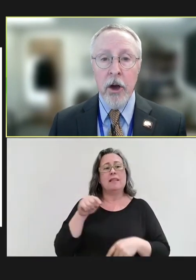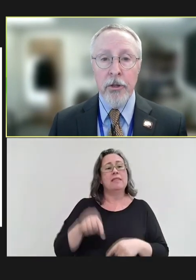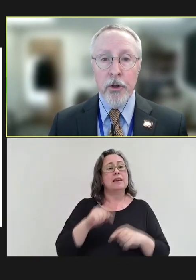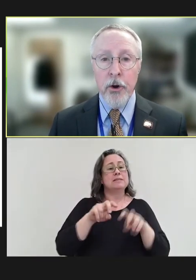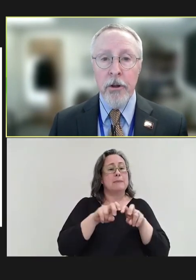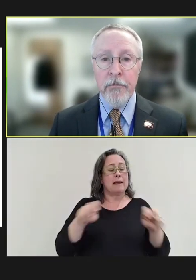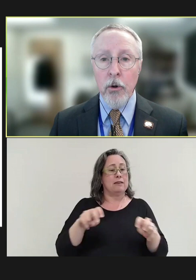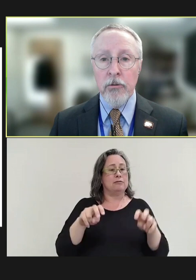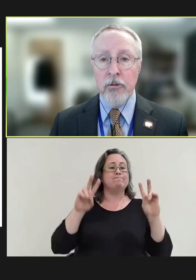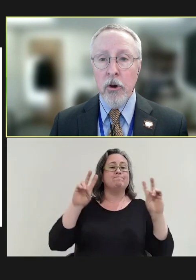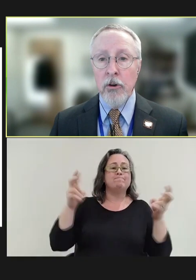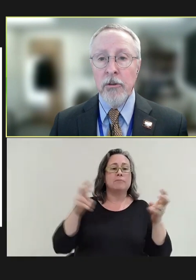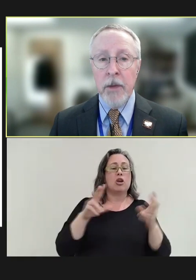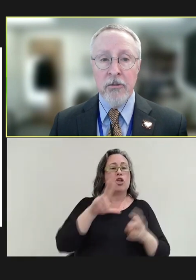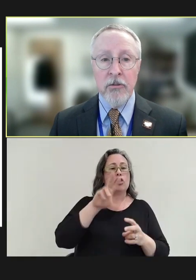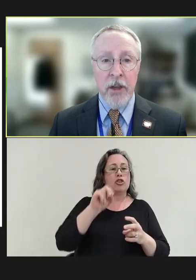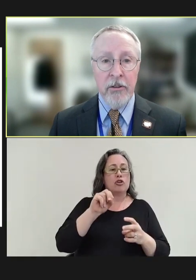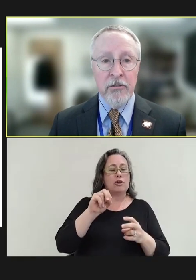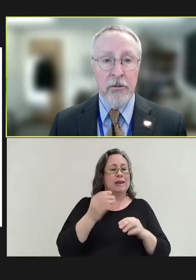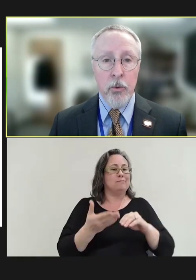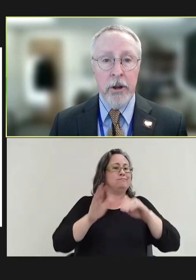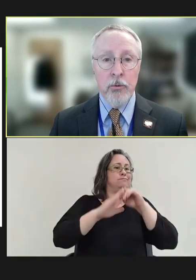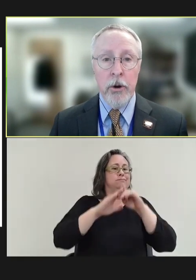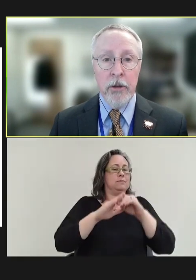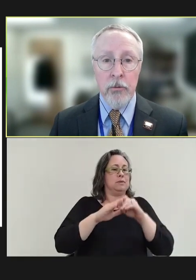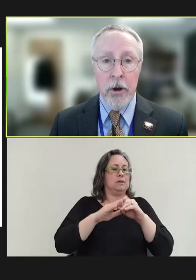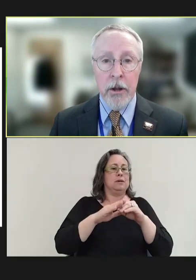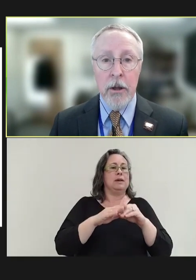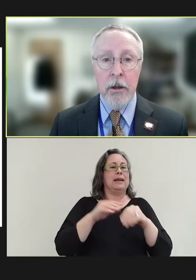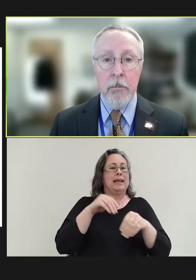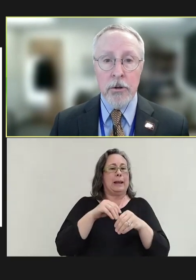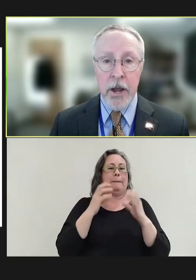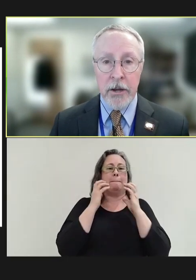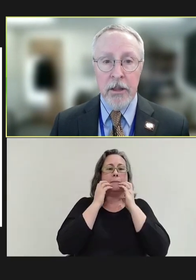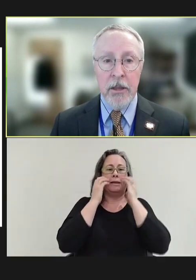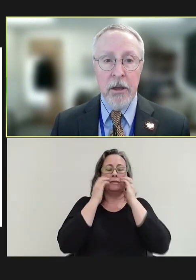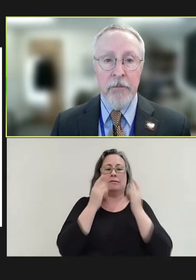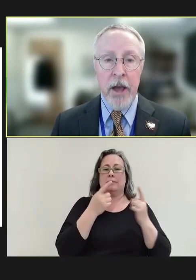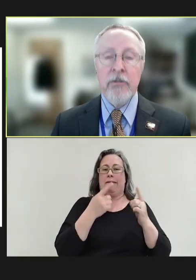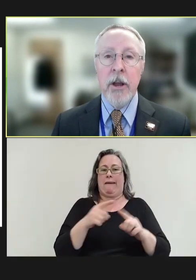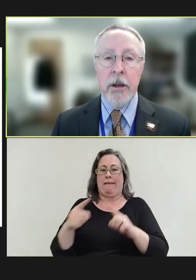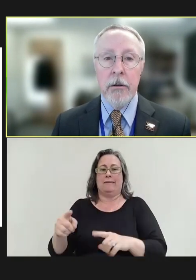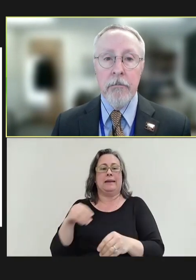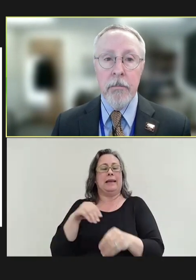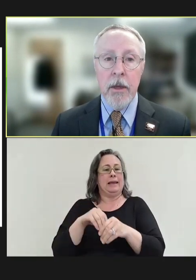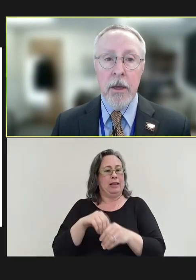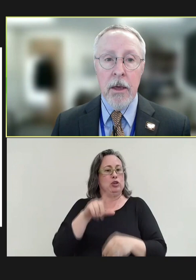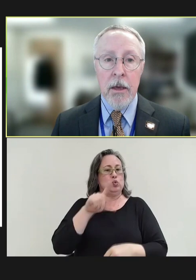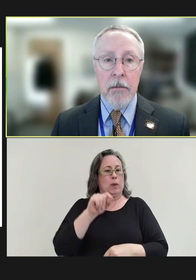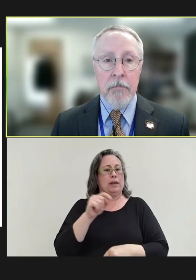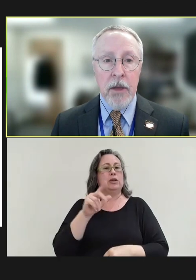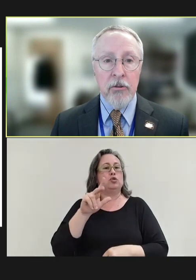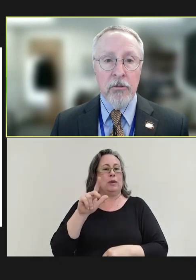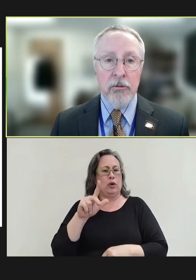A 30-fold Surge in Measles Cases in 2023: Protecting the unvaccinated. Measles is